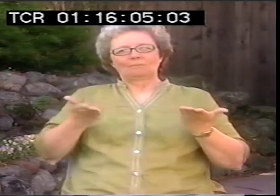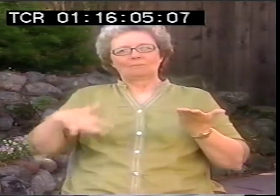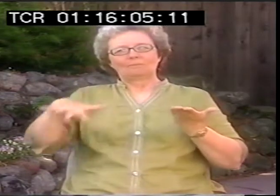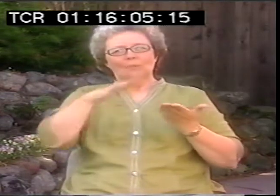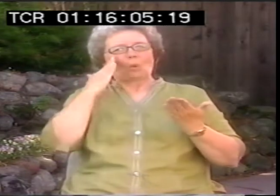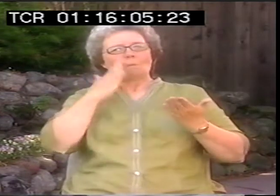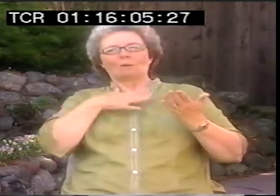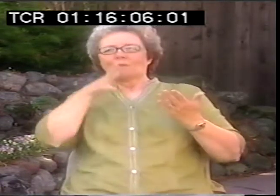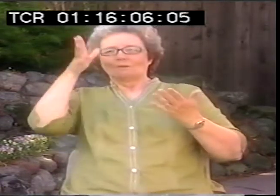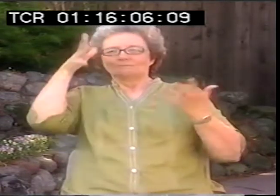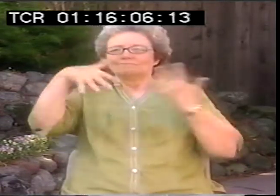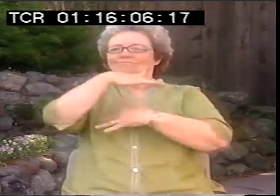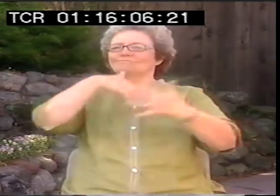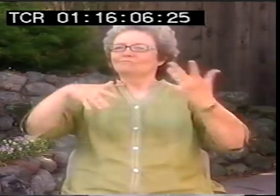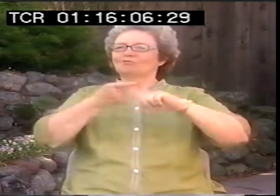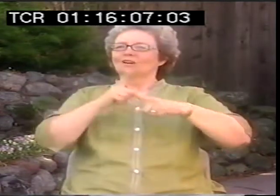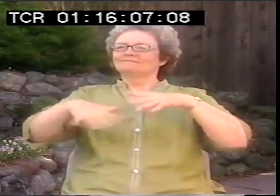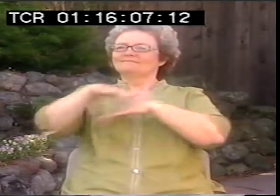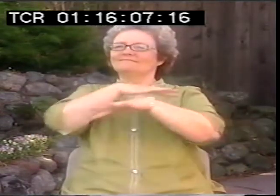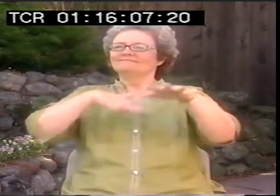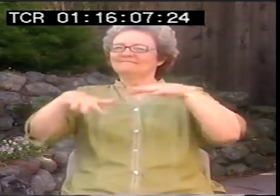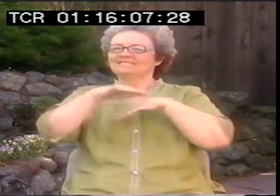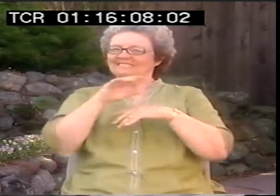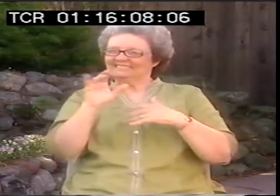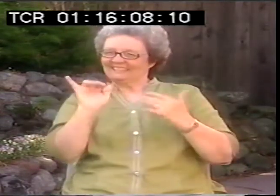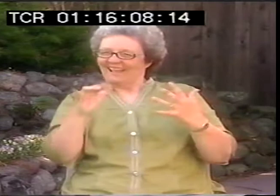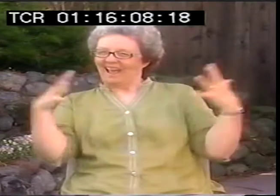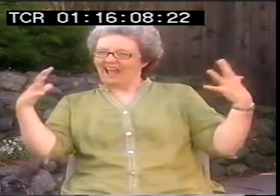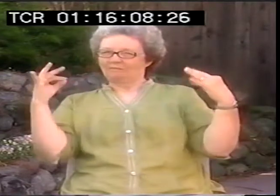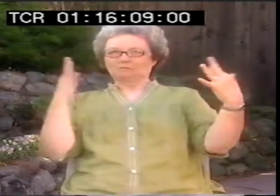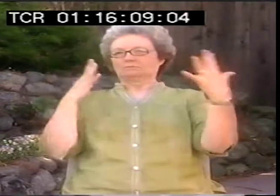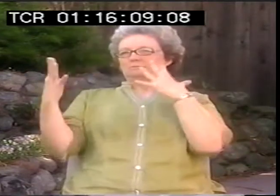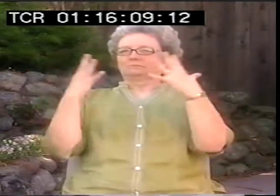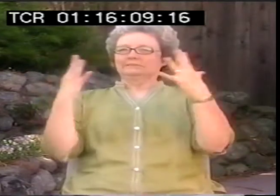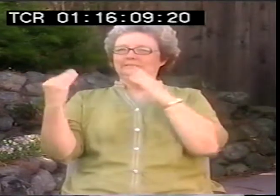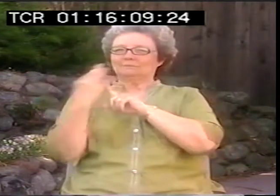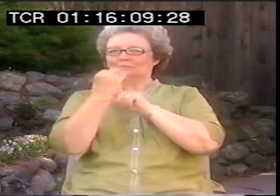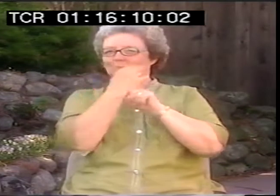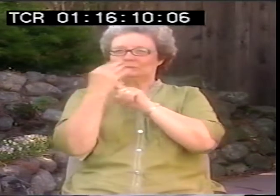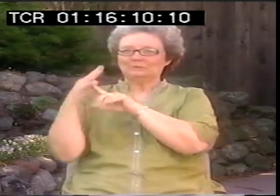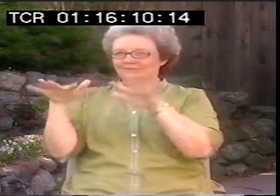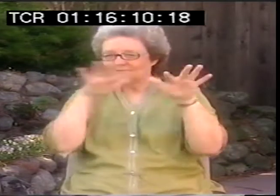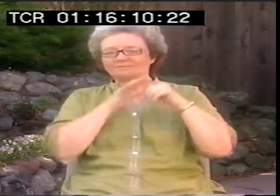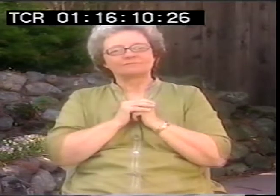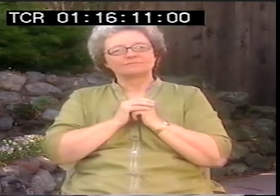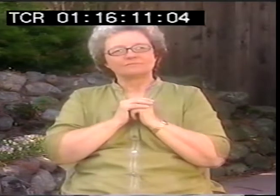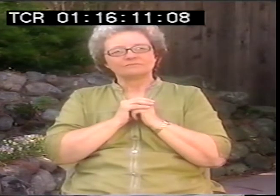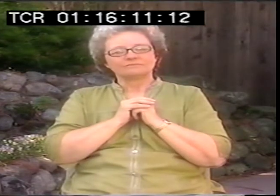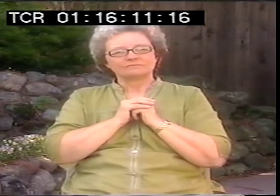from this area, Valez, and Bernard Bragg, a lot of people here, who knew my parents. So we were all hanging out together.